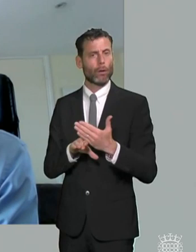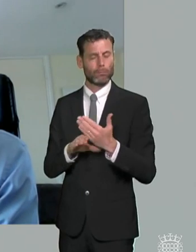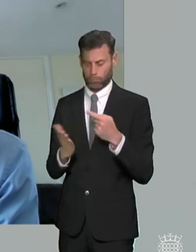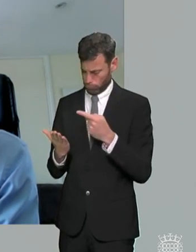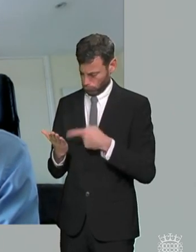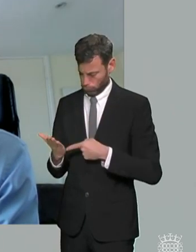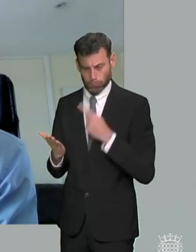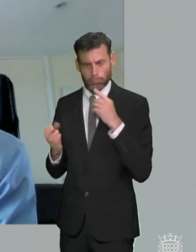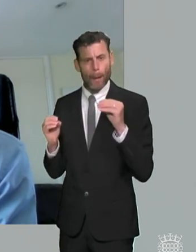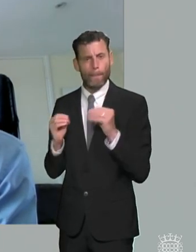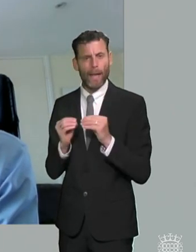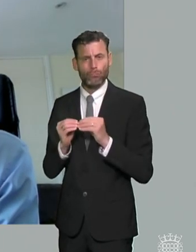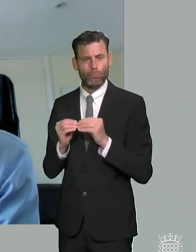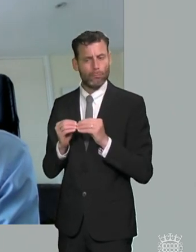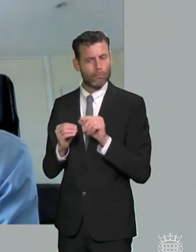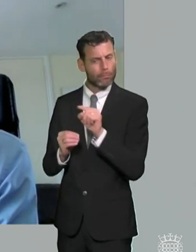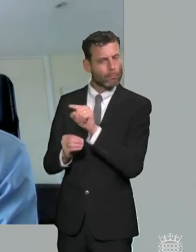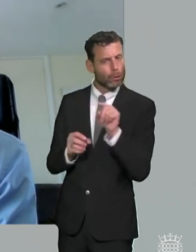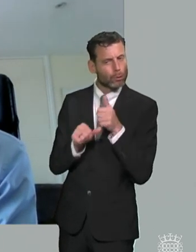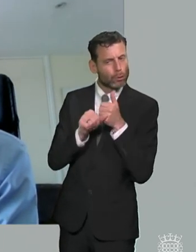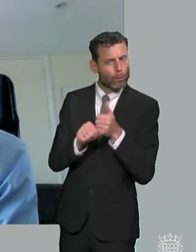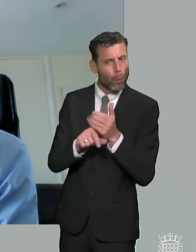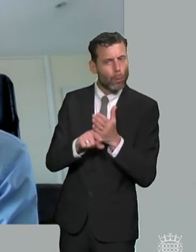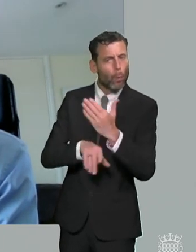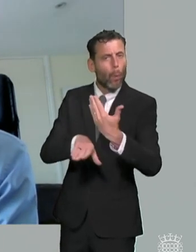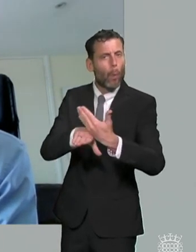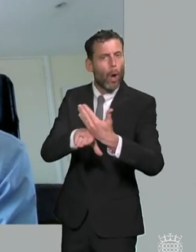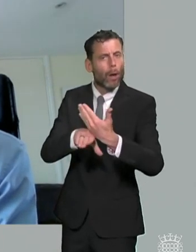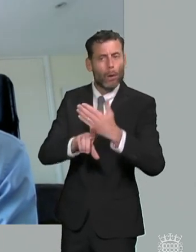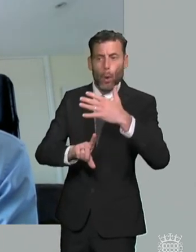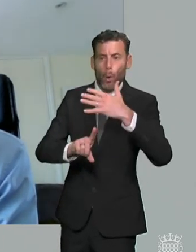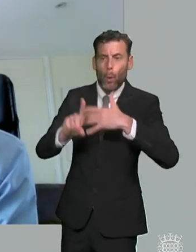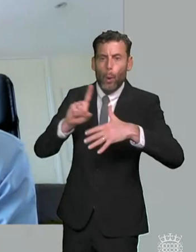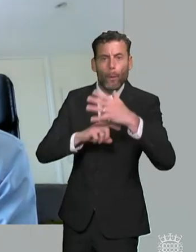um routine to work it doesn't say a lot about community inclusion it doesn't say a lot about